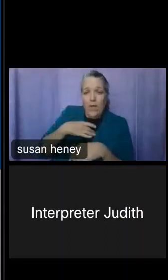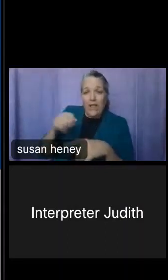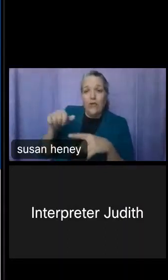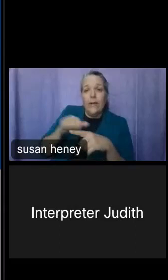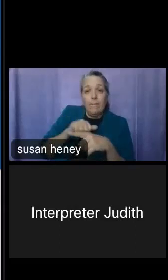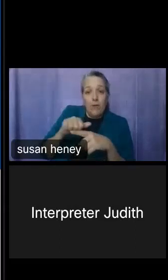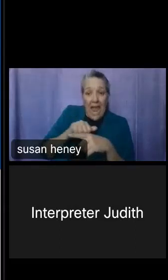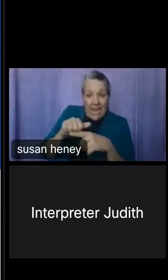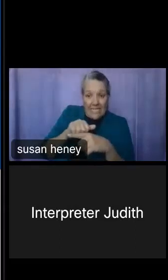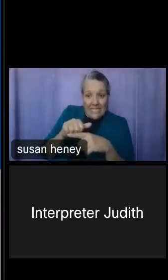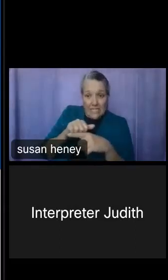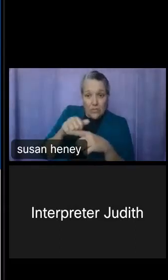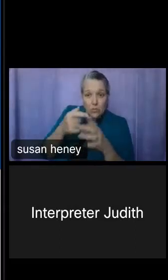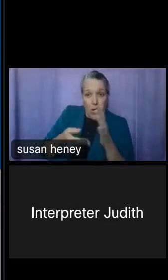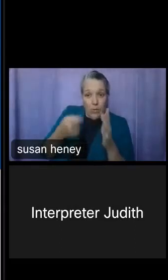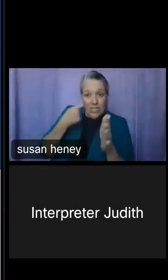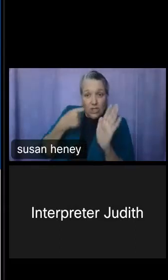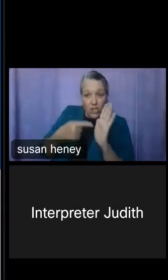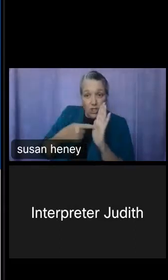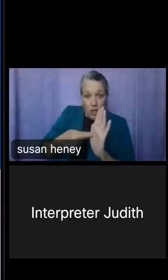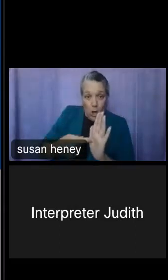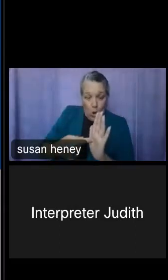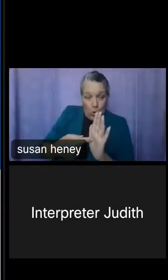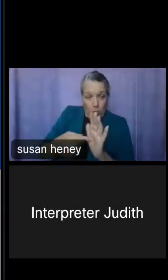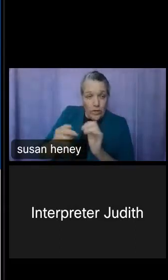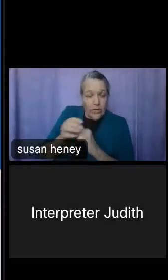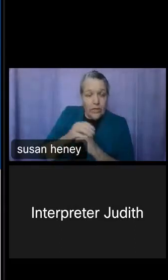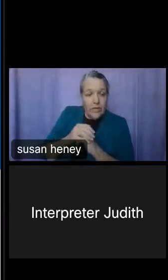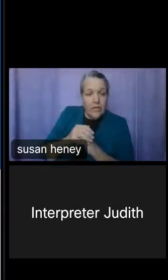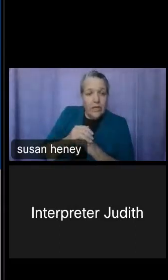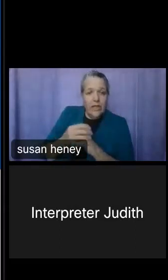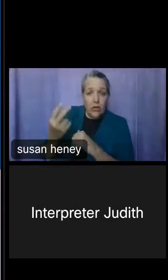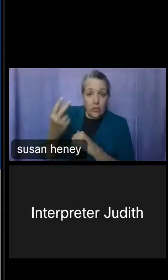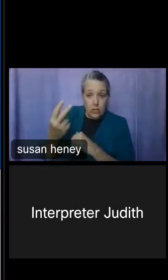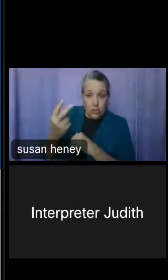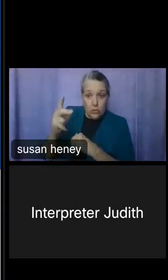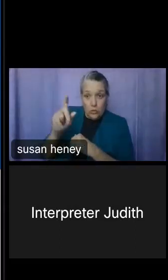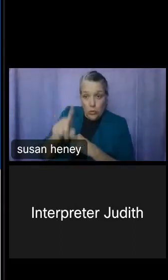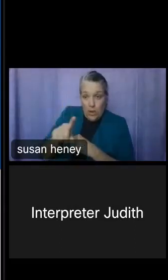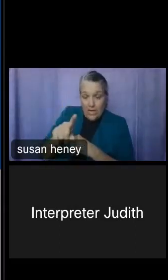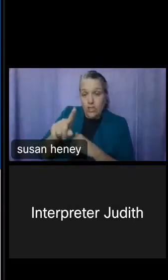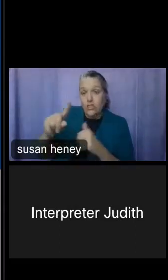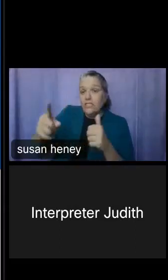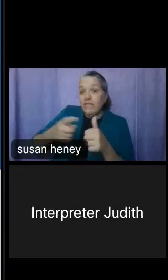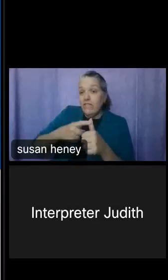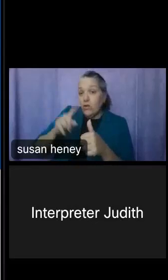that we just showed you. There are two questions here. So, the first question is, which census